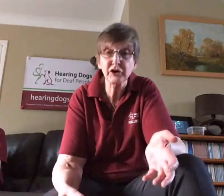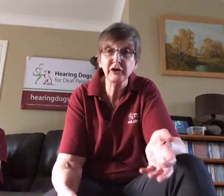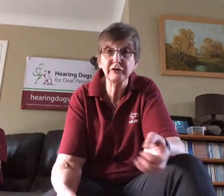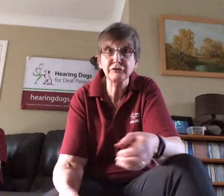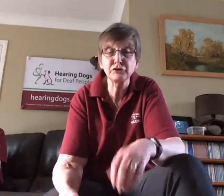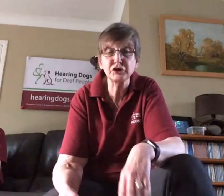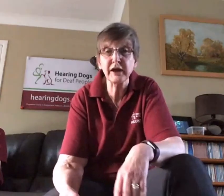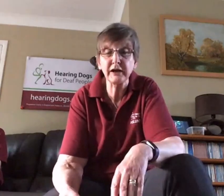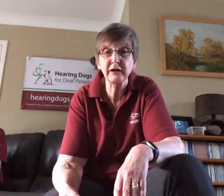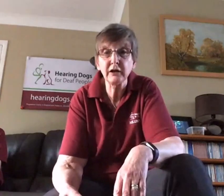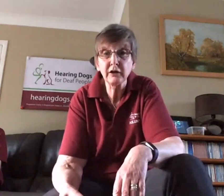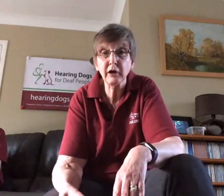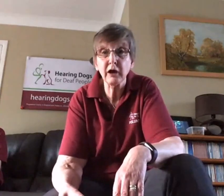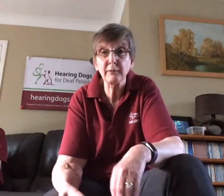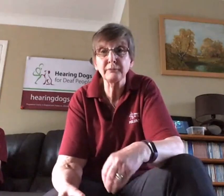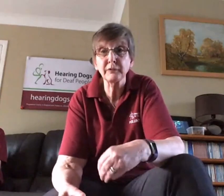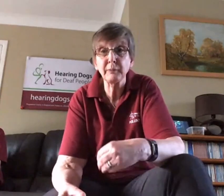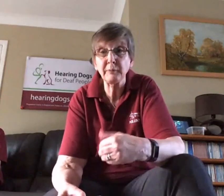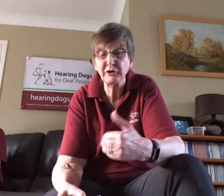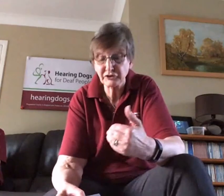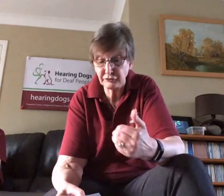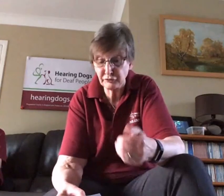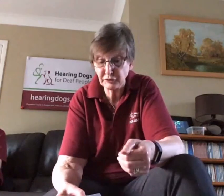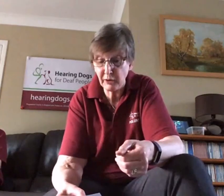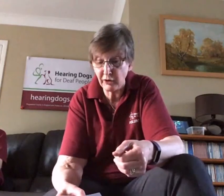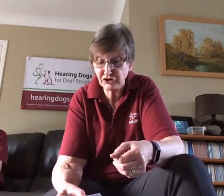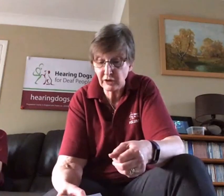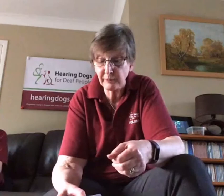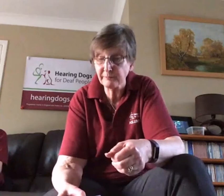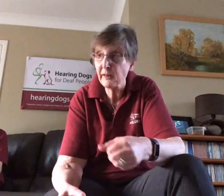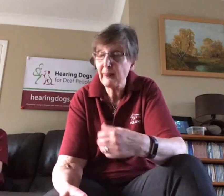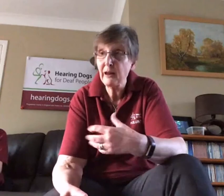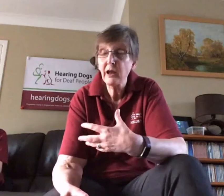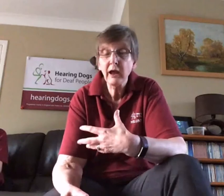through training the puppies through to partnership.